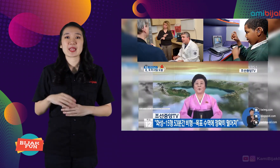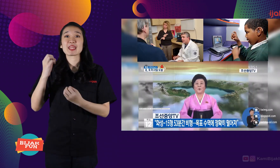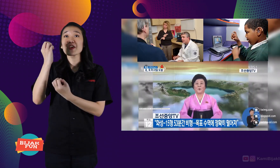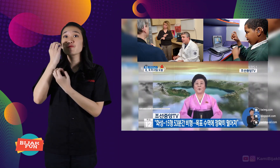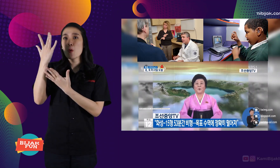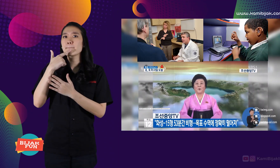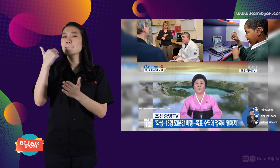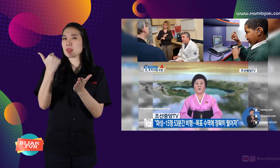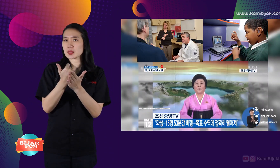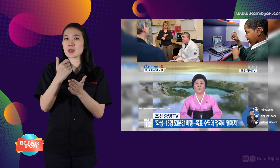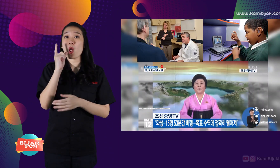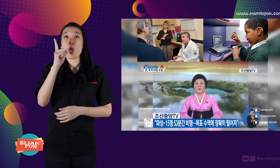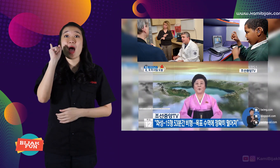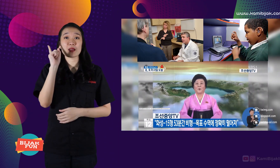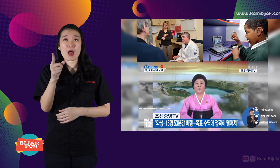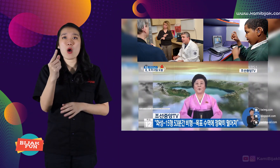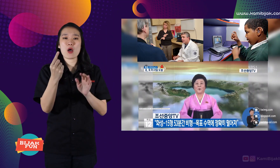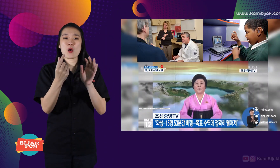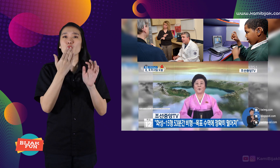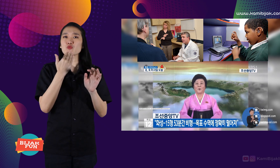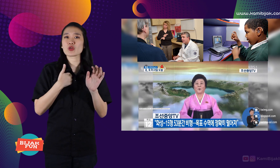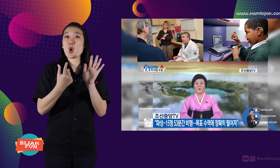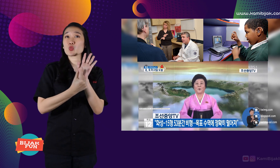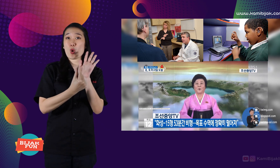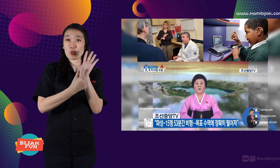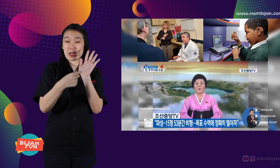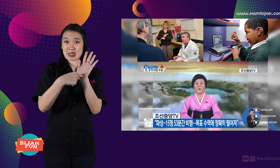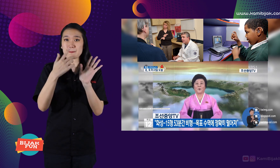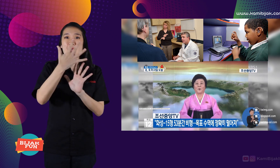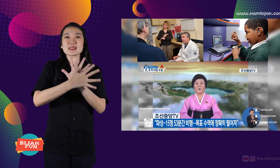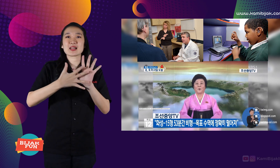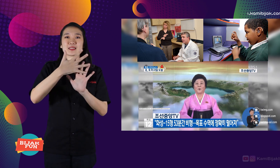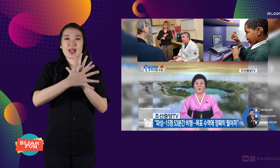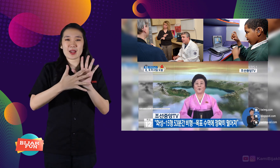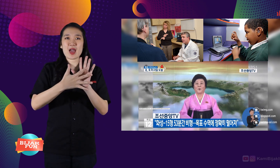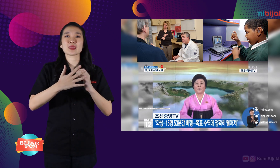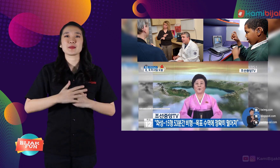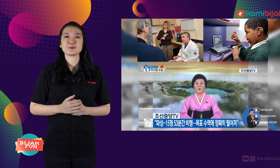Important info, if available or have Sign language laws.